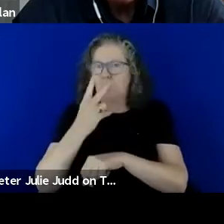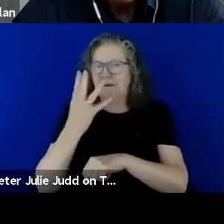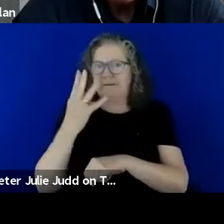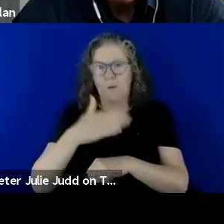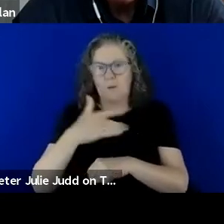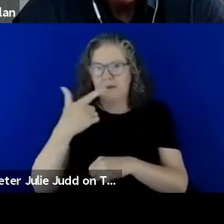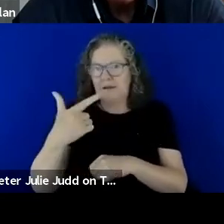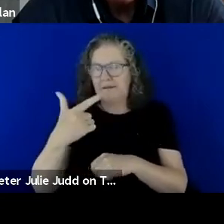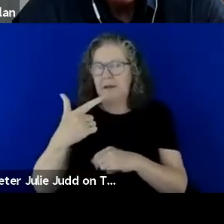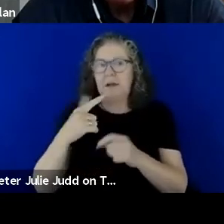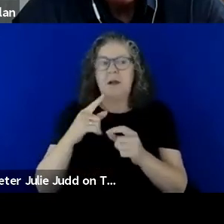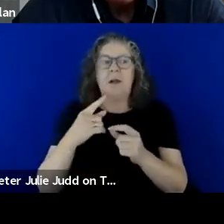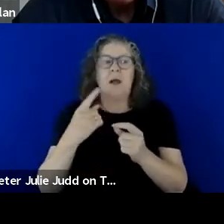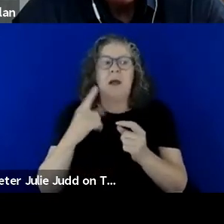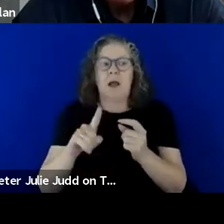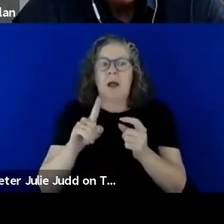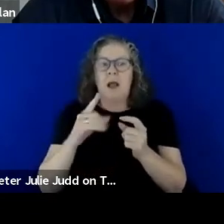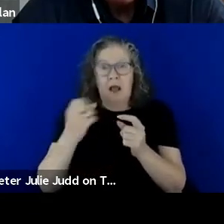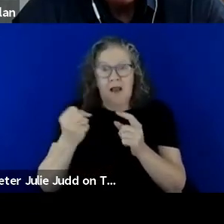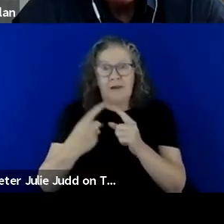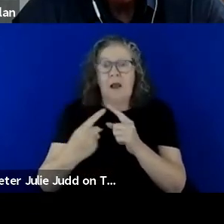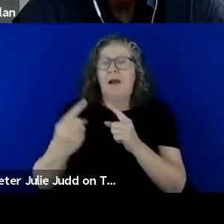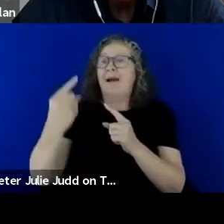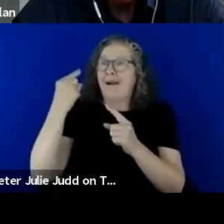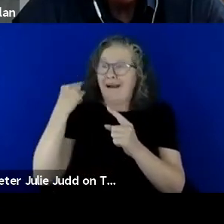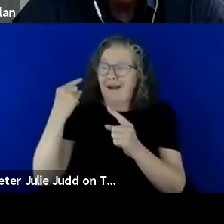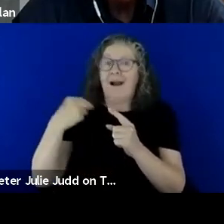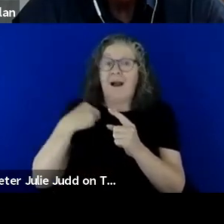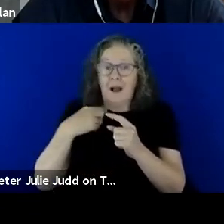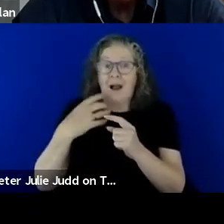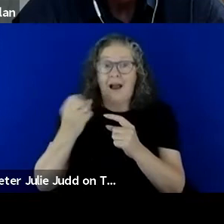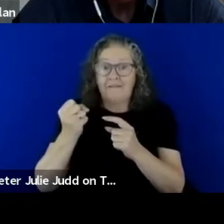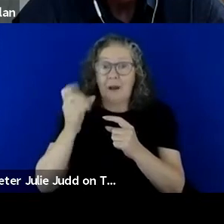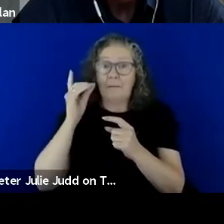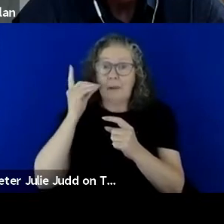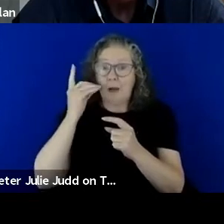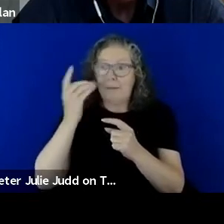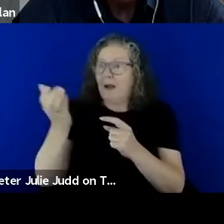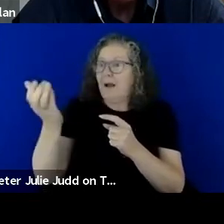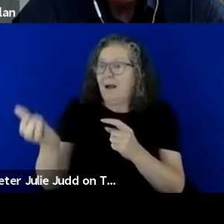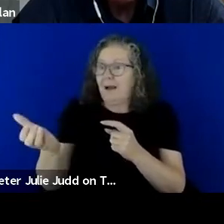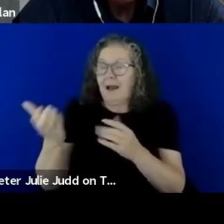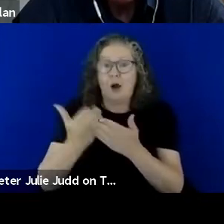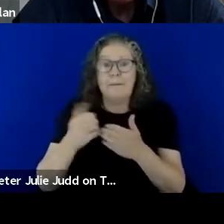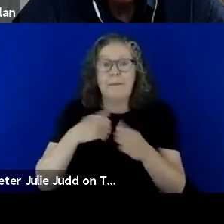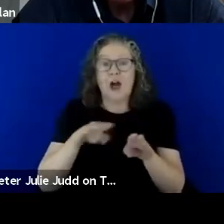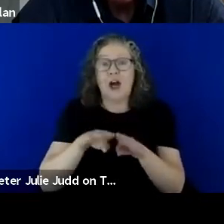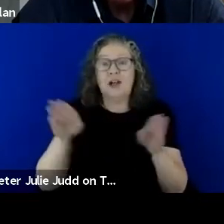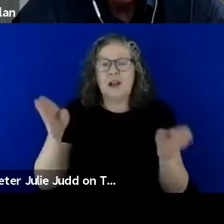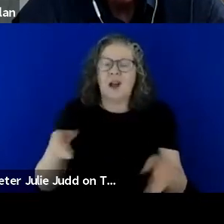before, I have forgotten my phone on my desk for example and I thought it's too much trouble to